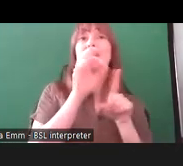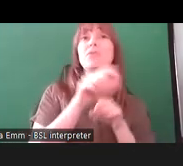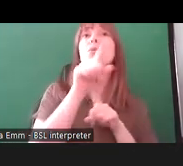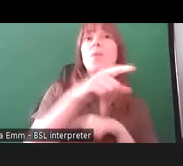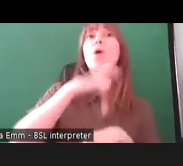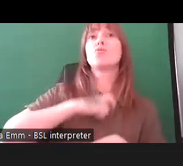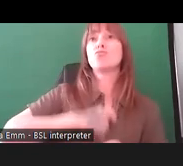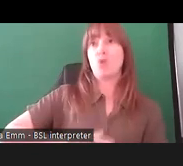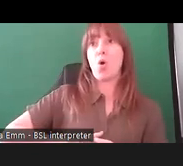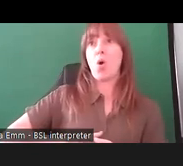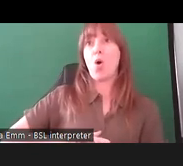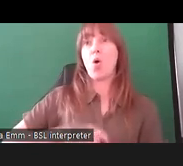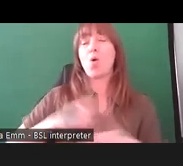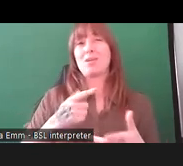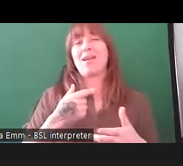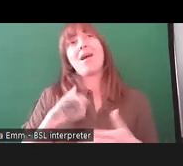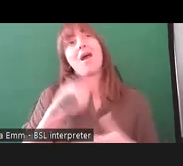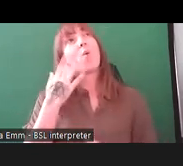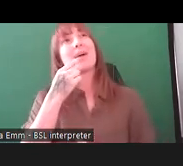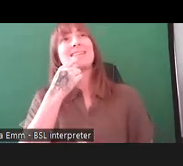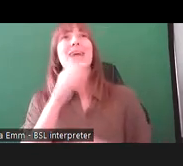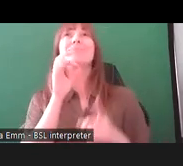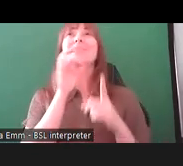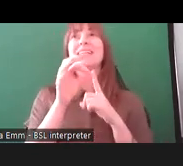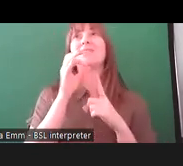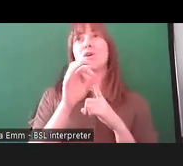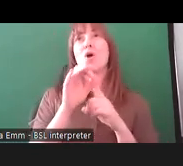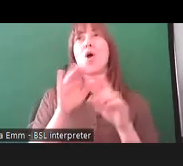interviewing in a very light way because we wanted to make it really informal and have a conversation